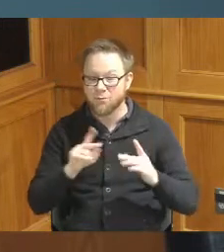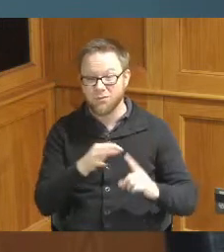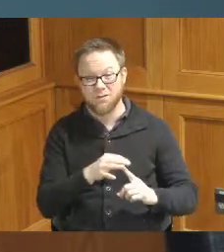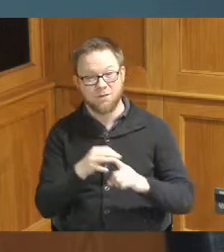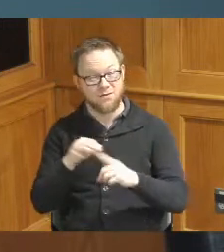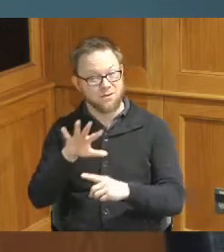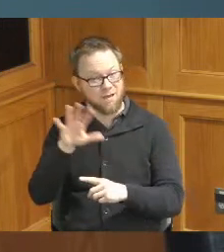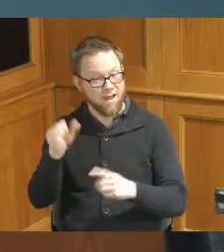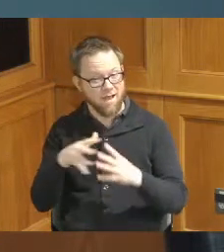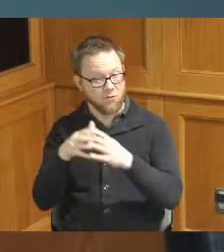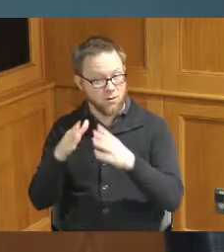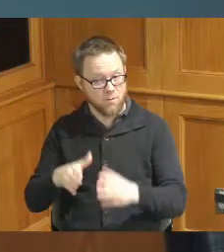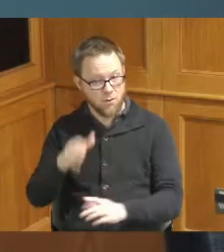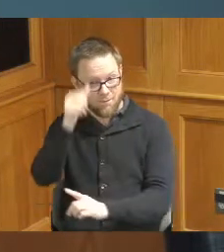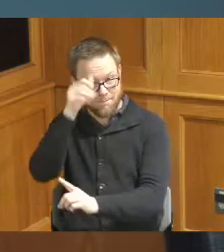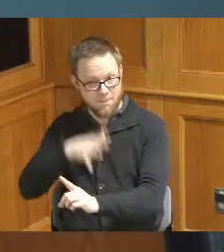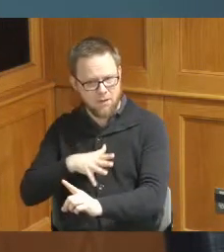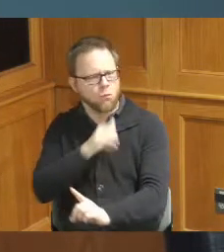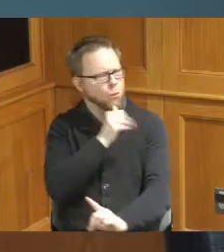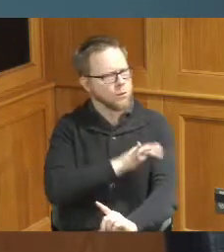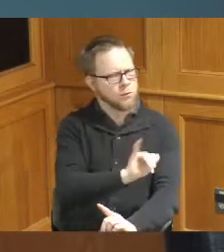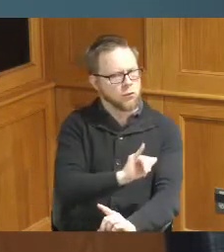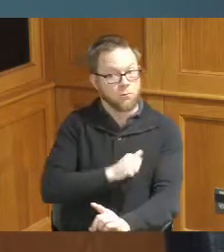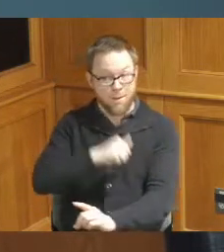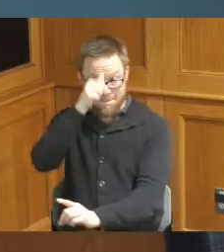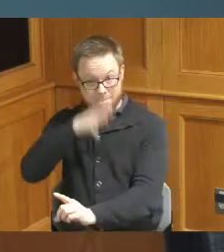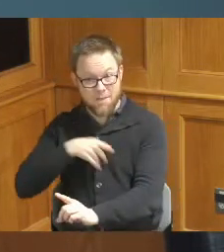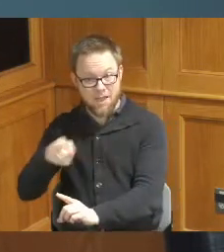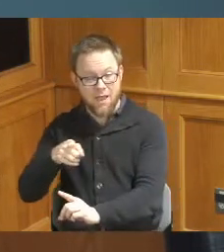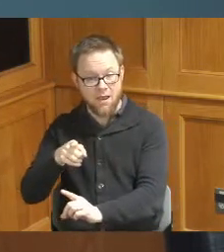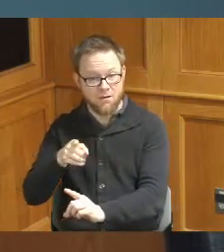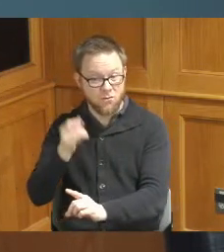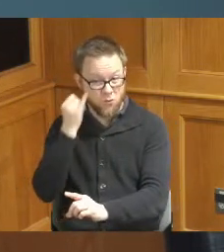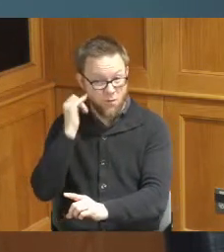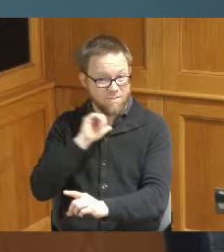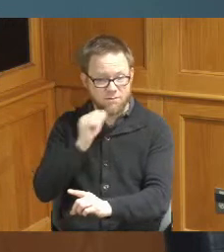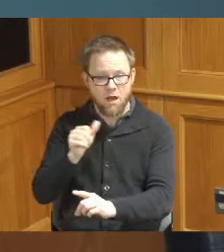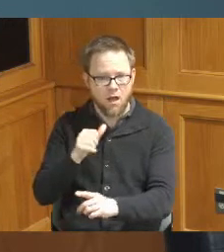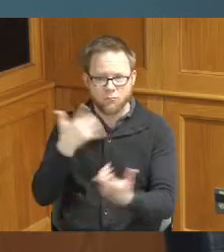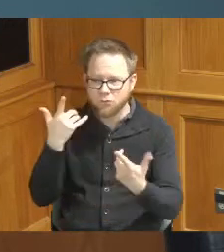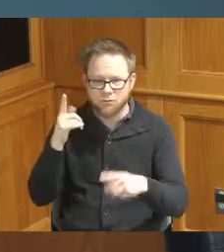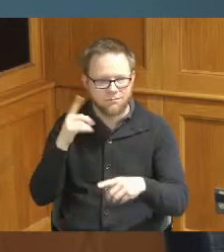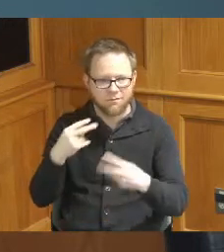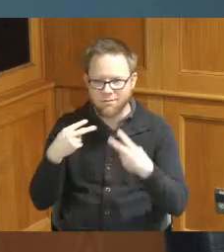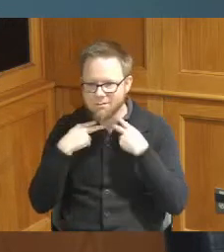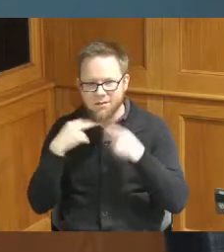also females but males who never would get a shot couldn't get the job even if they got the resume